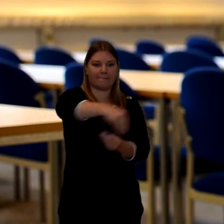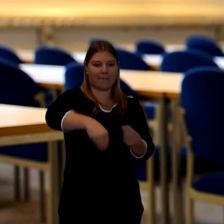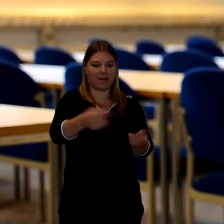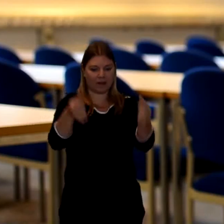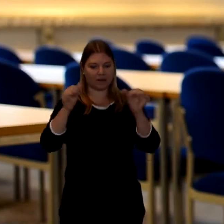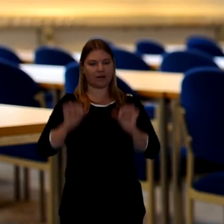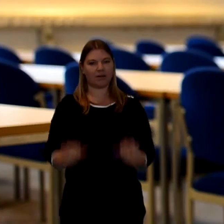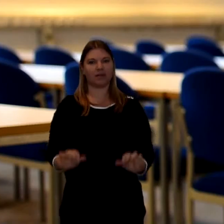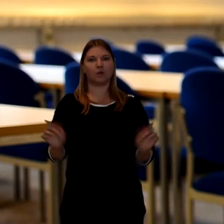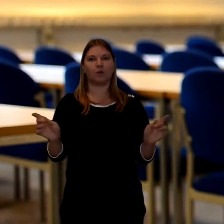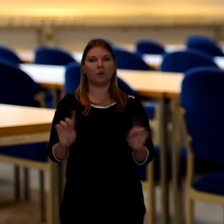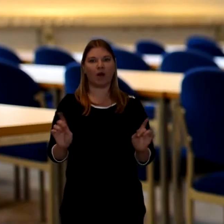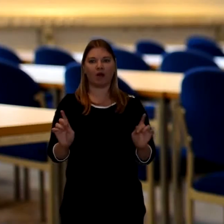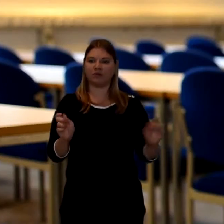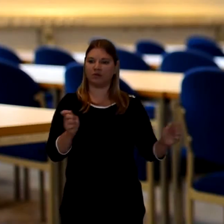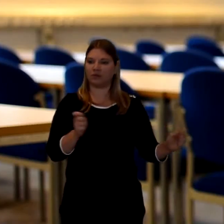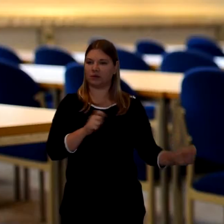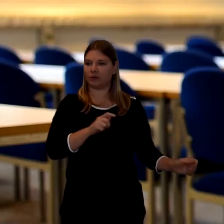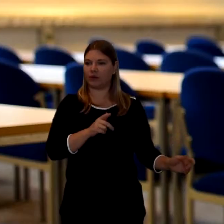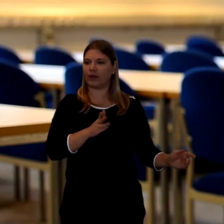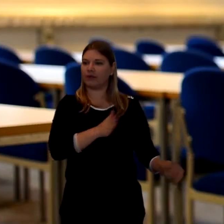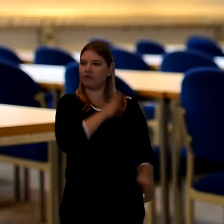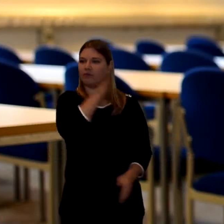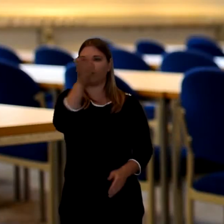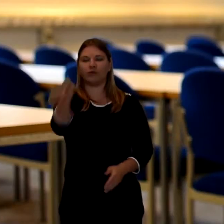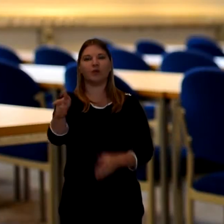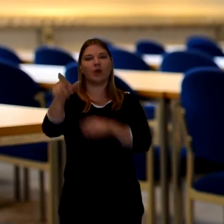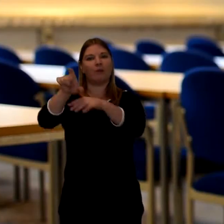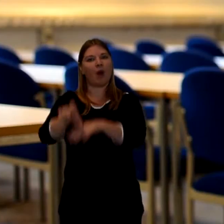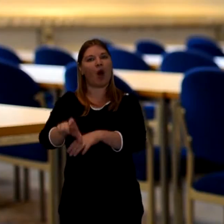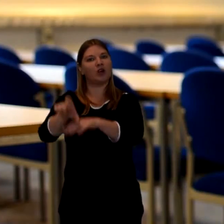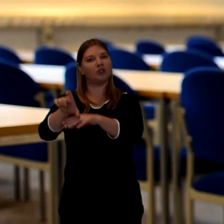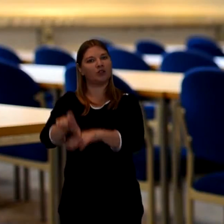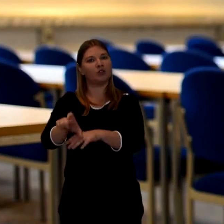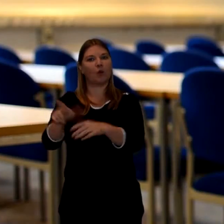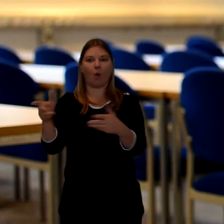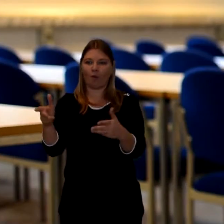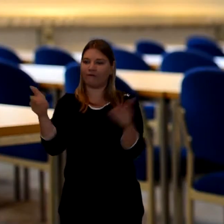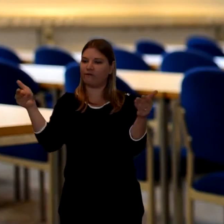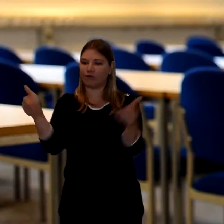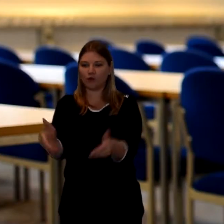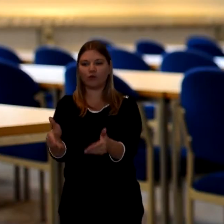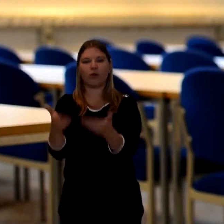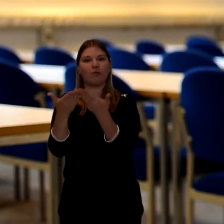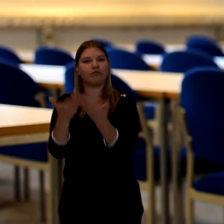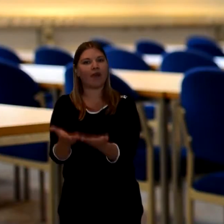then the body is taken to the mosque or the area where the funeral prayers will happen